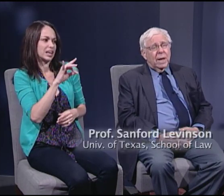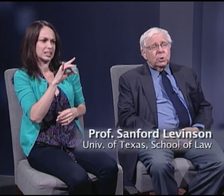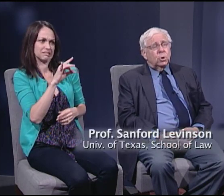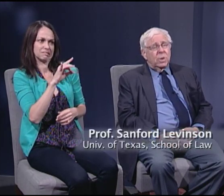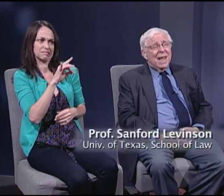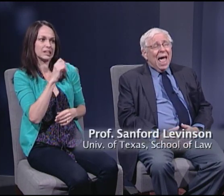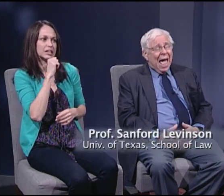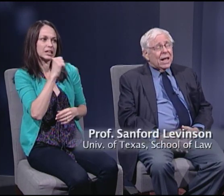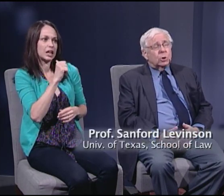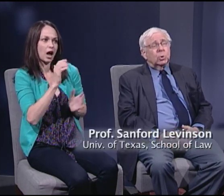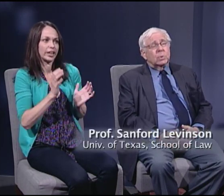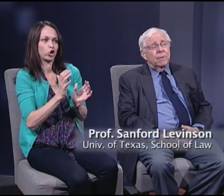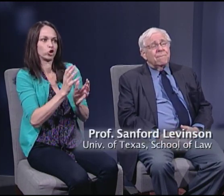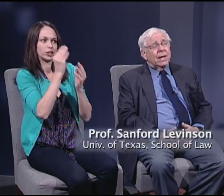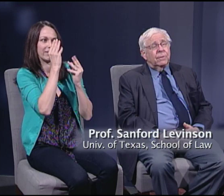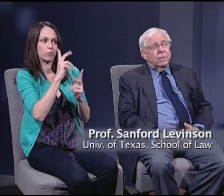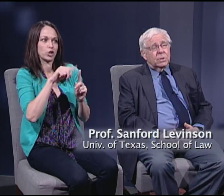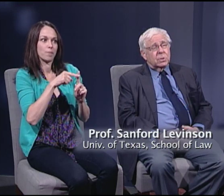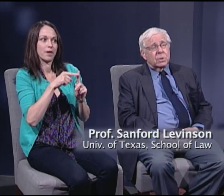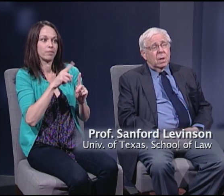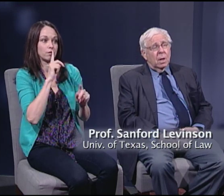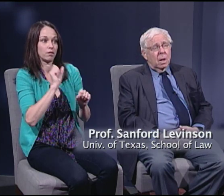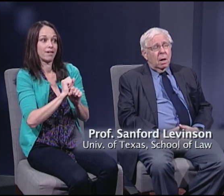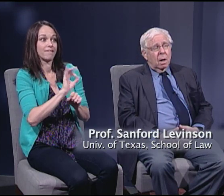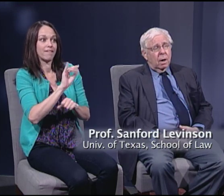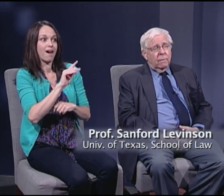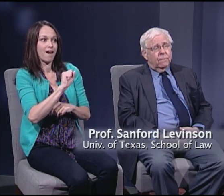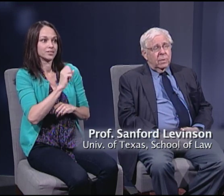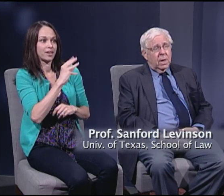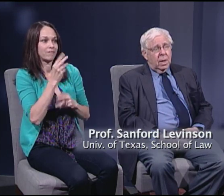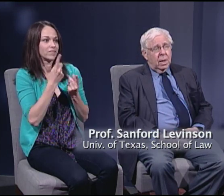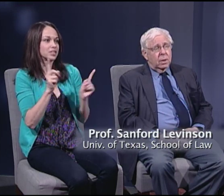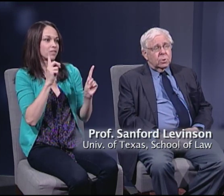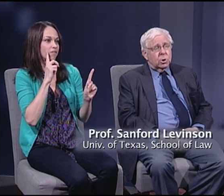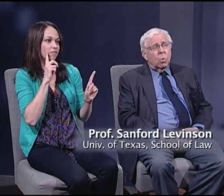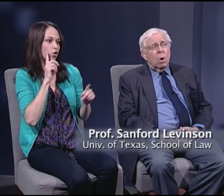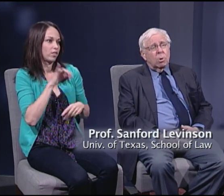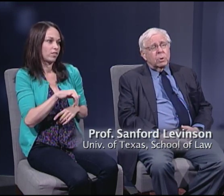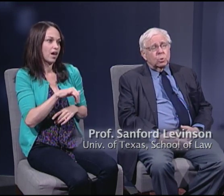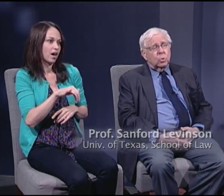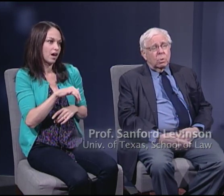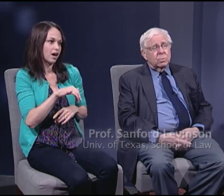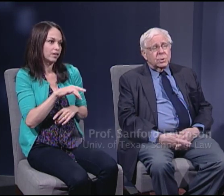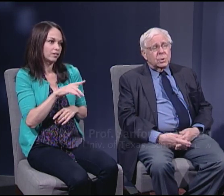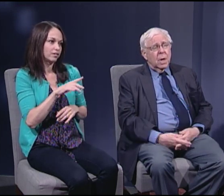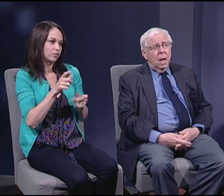as to the actual effectiveness of the so-called controls.